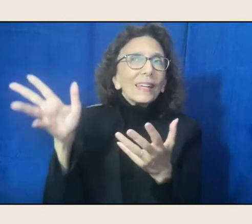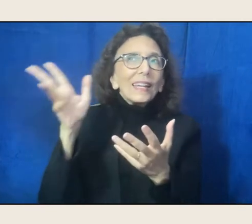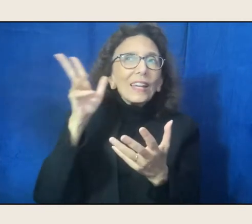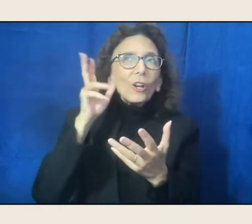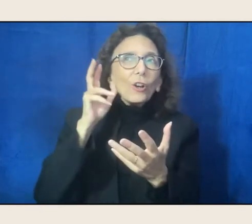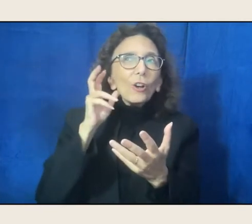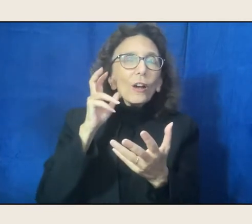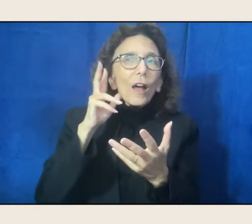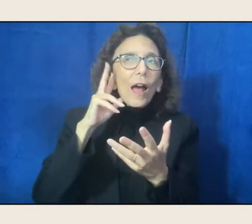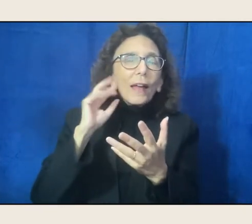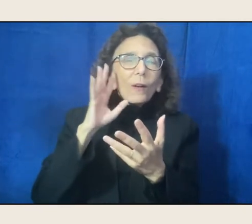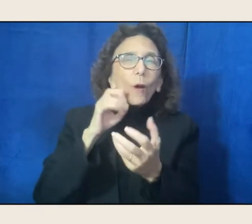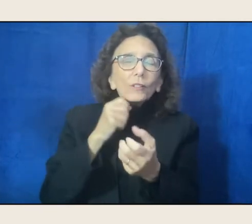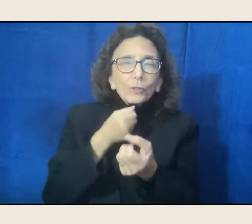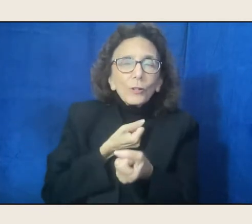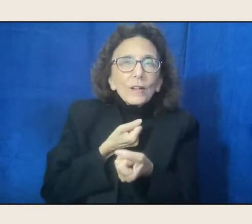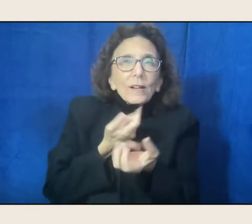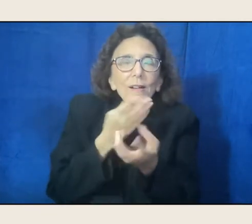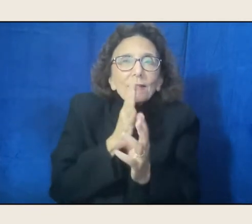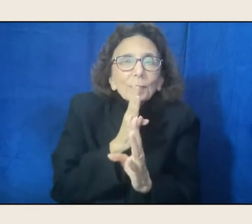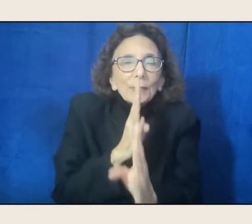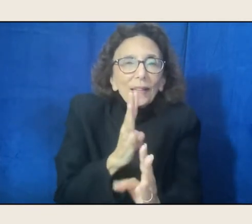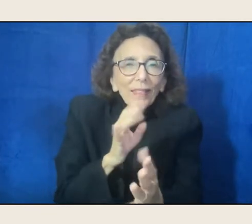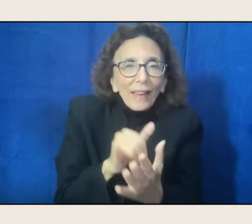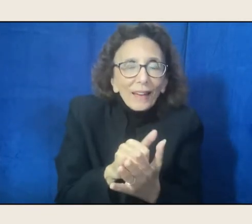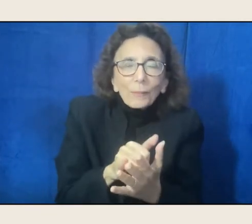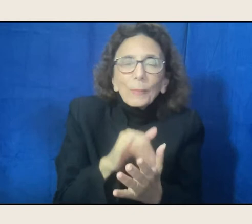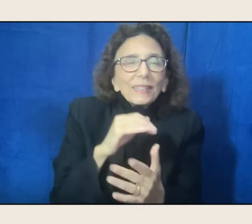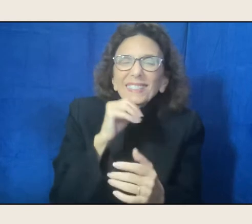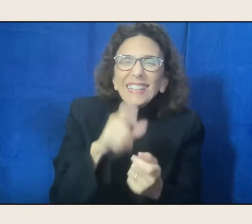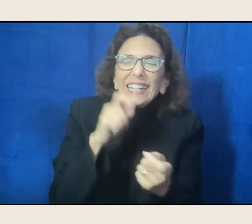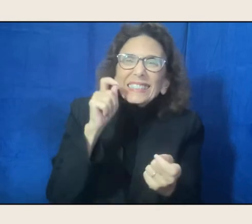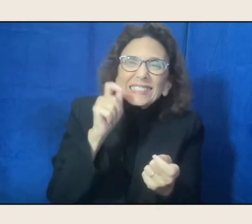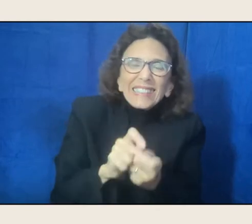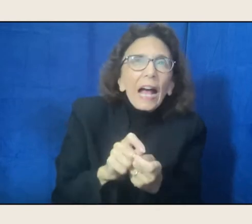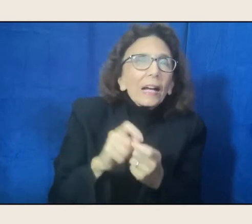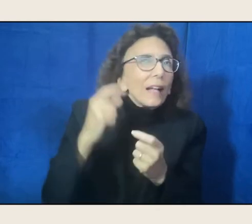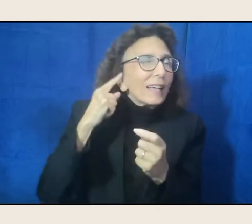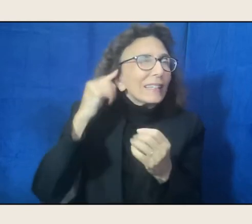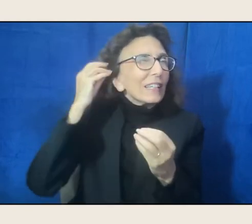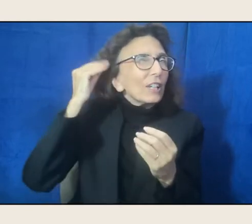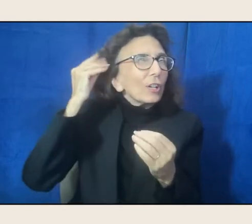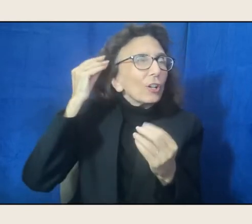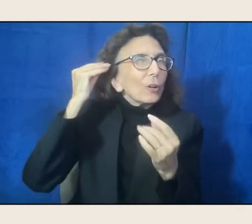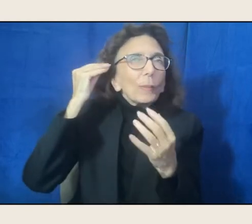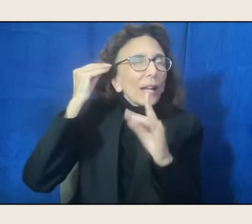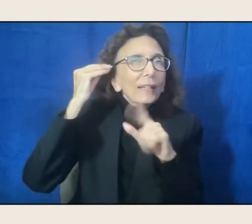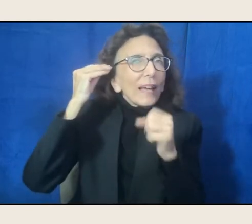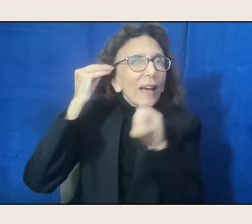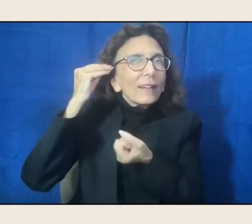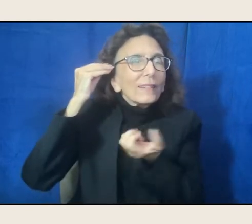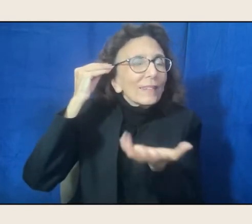And I can never get it quite precise. You know, I never get it quite precise.